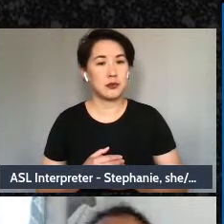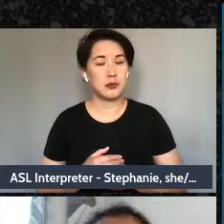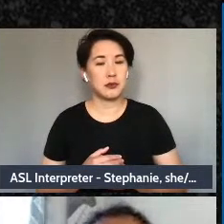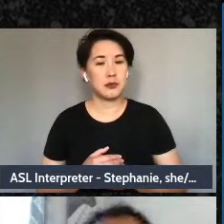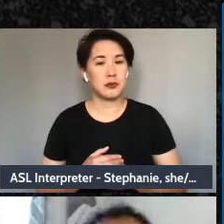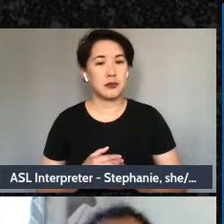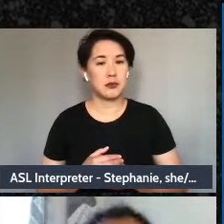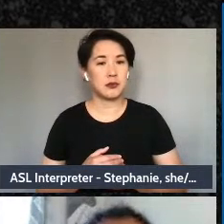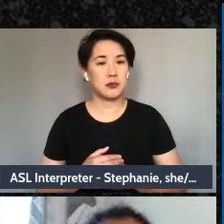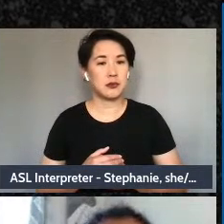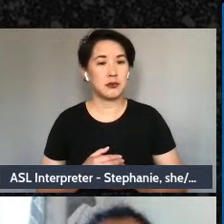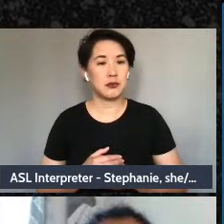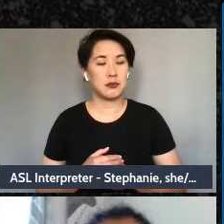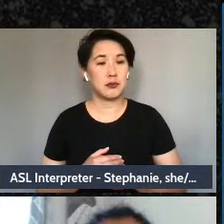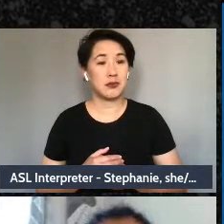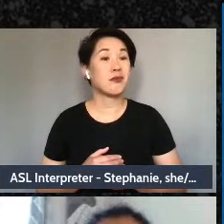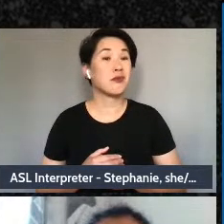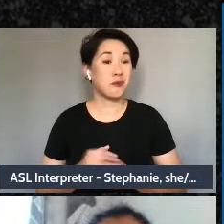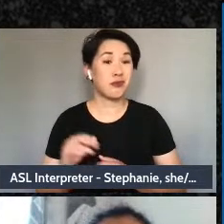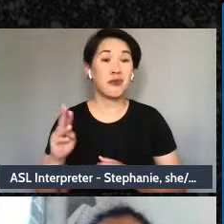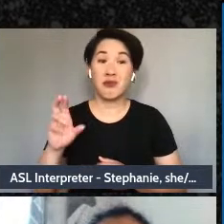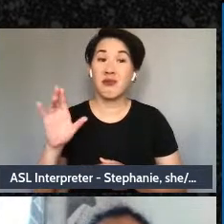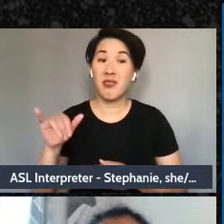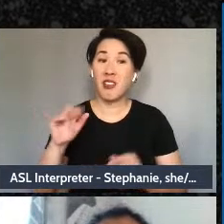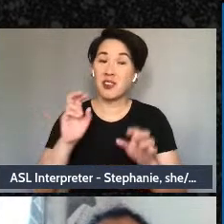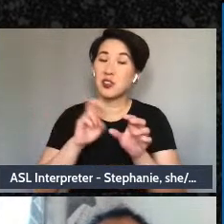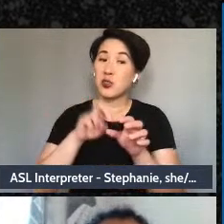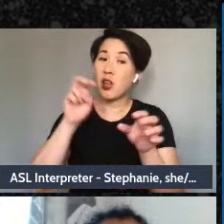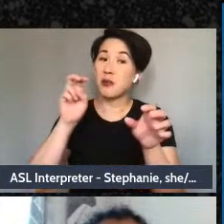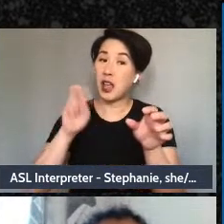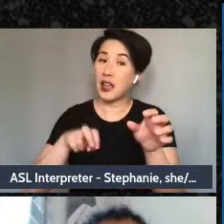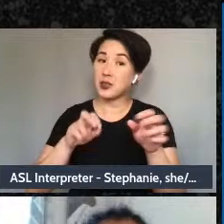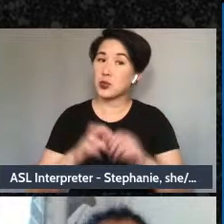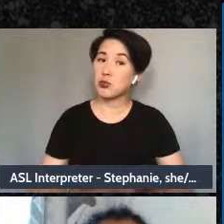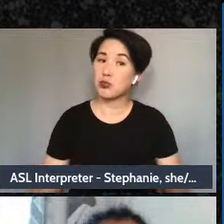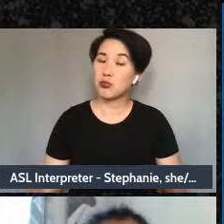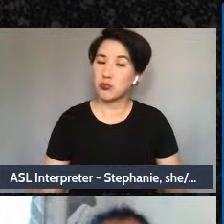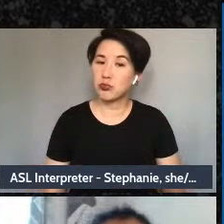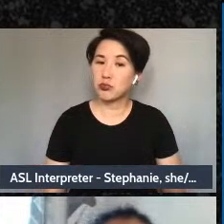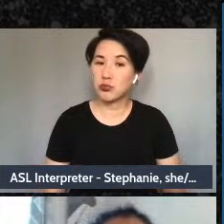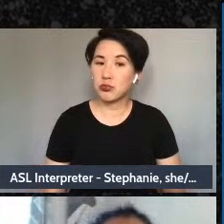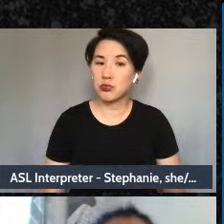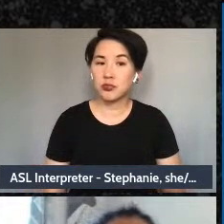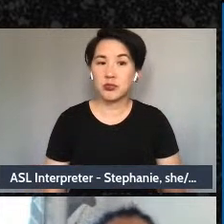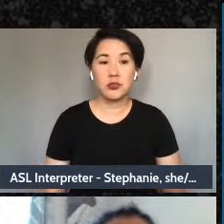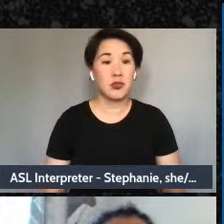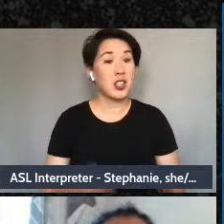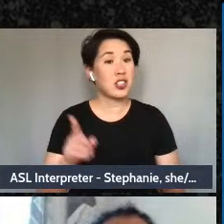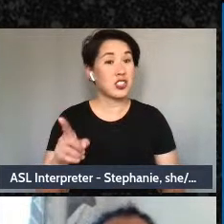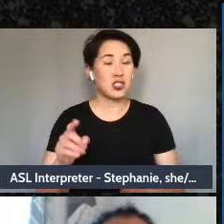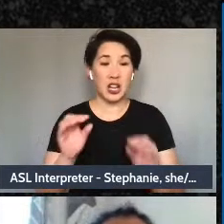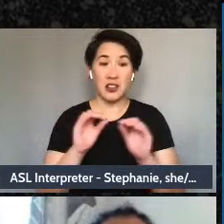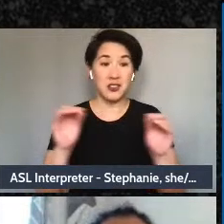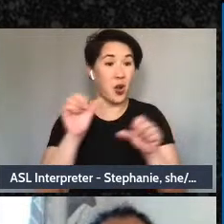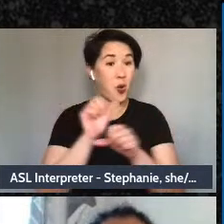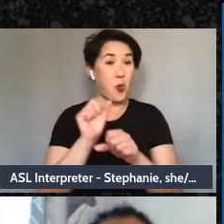She dropped out of high school, has been unemployed for the last decade,